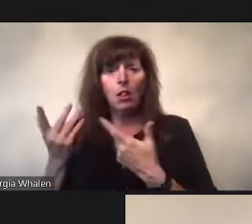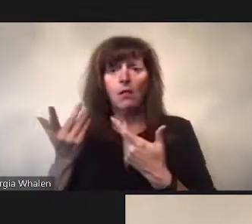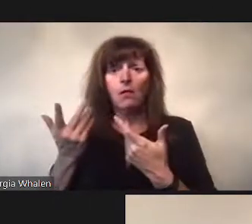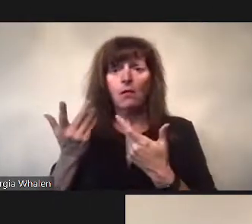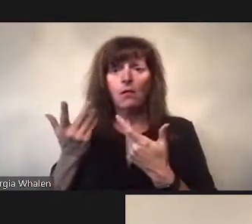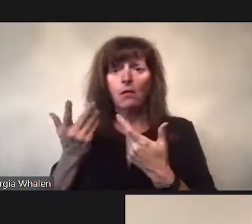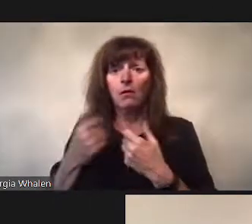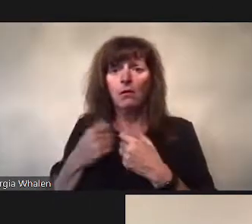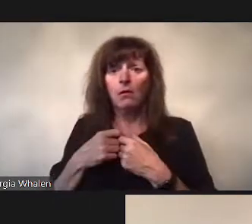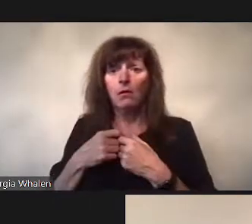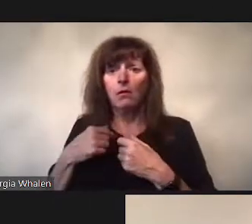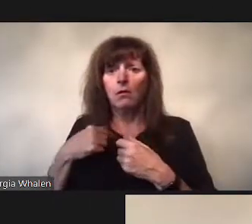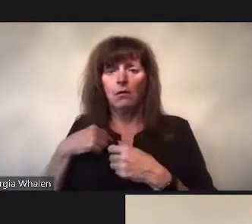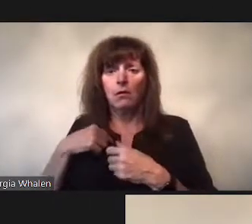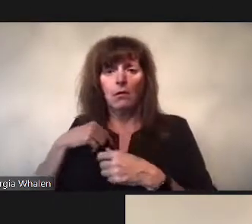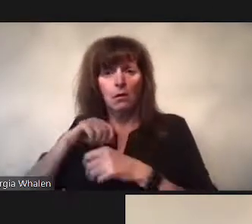I think it depends on which social one is talking about.